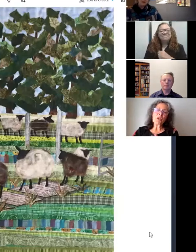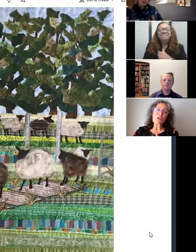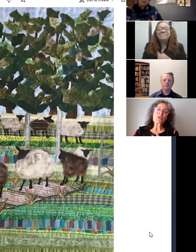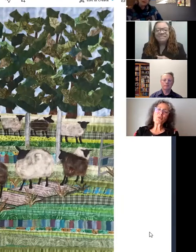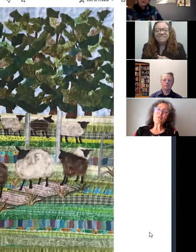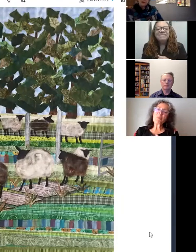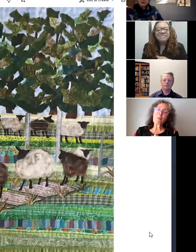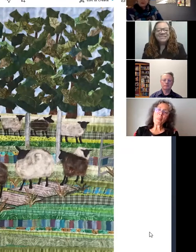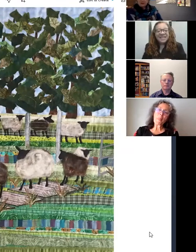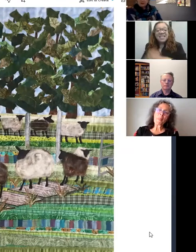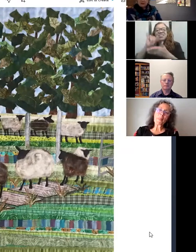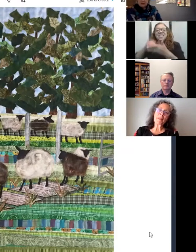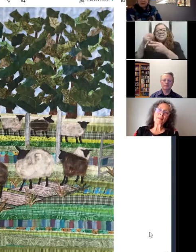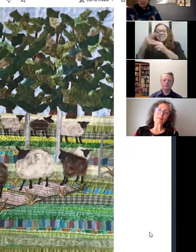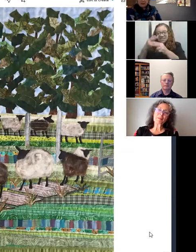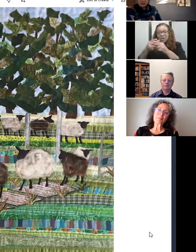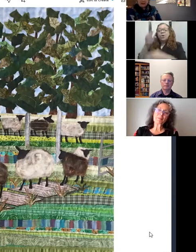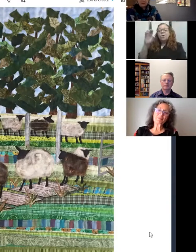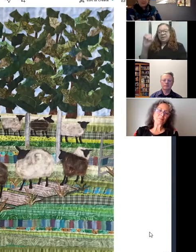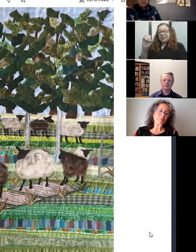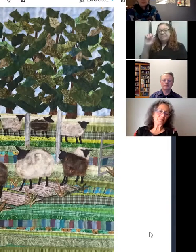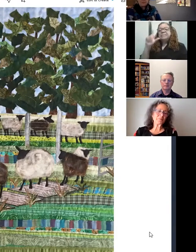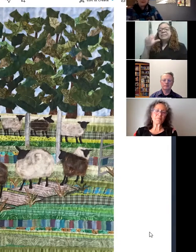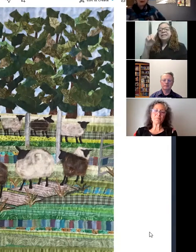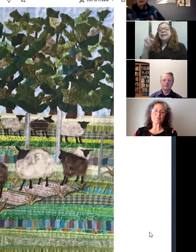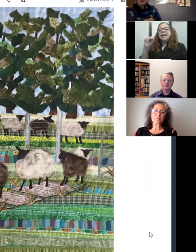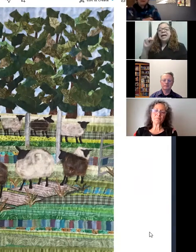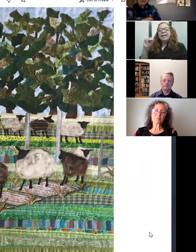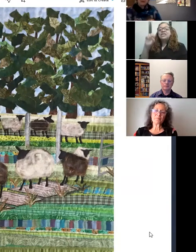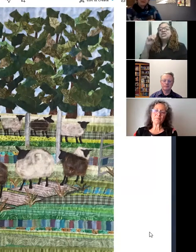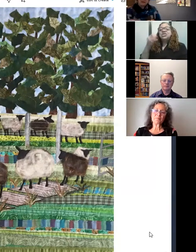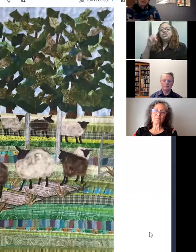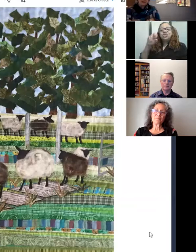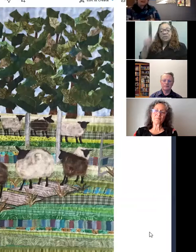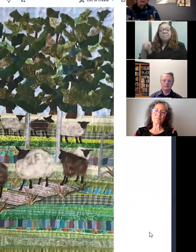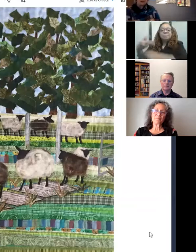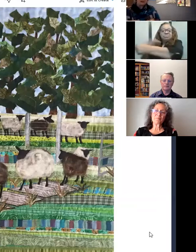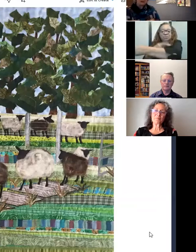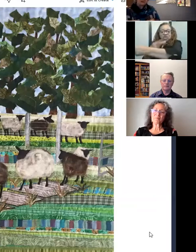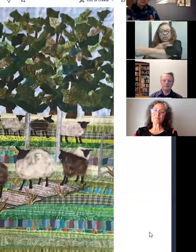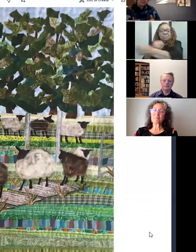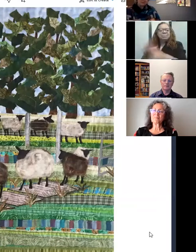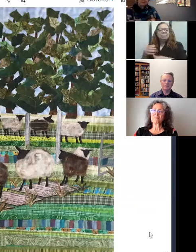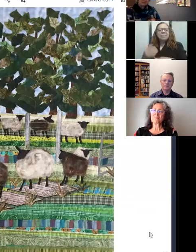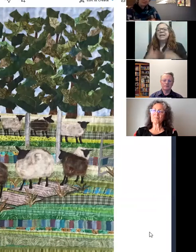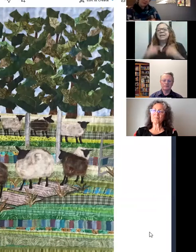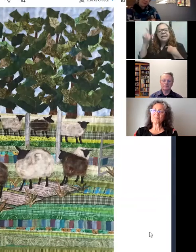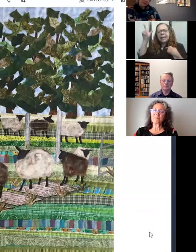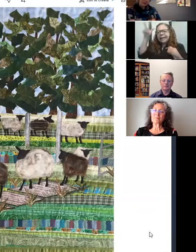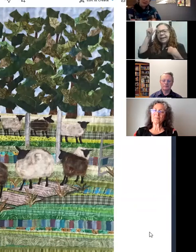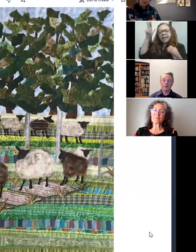So this is called "Ellen Sheep." Um, I've lived in Lincoln, oh I don't know, almost 40 years.